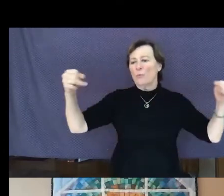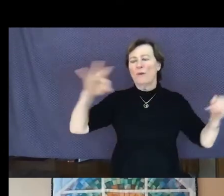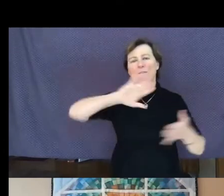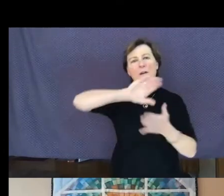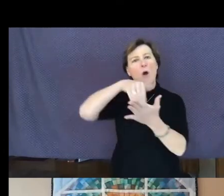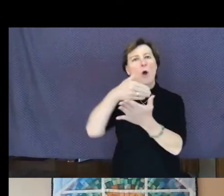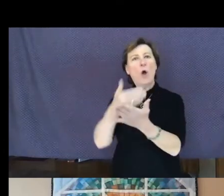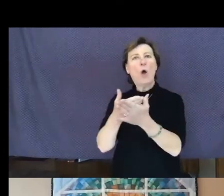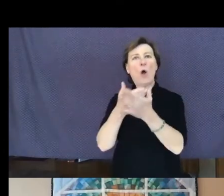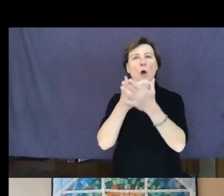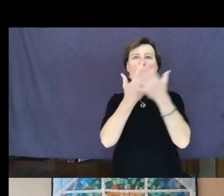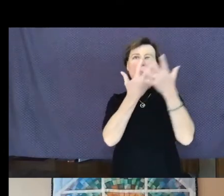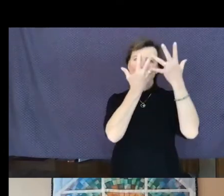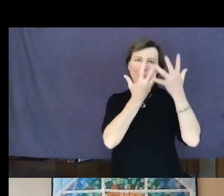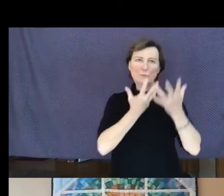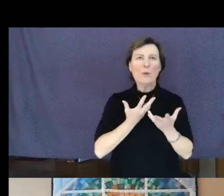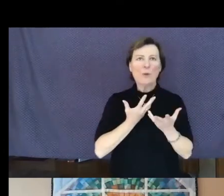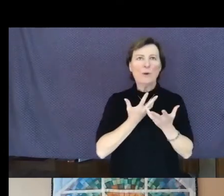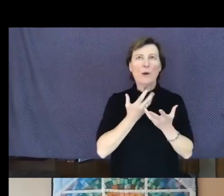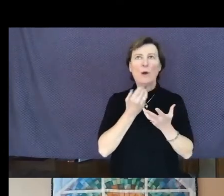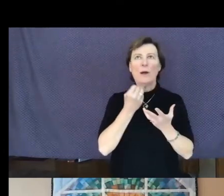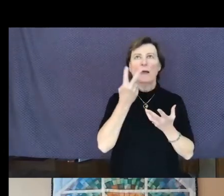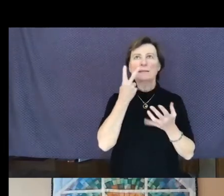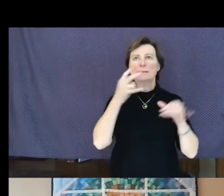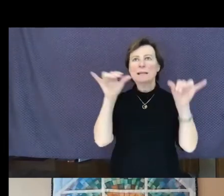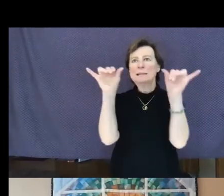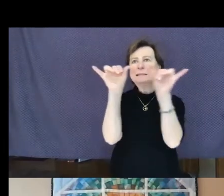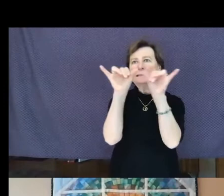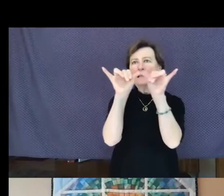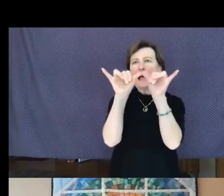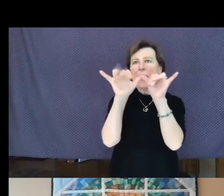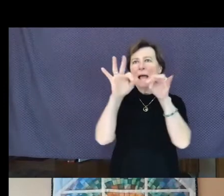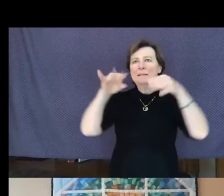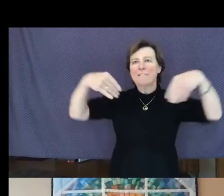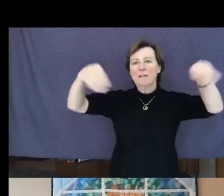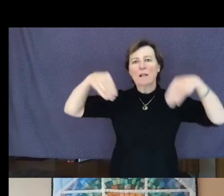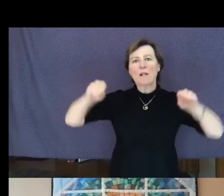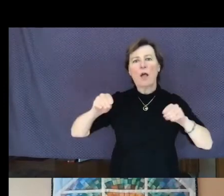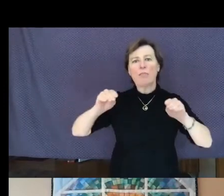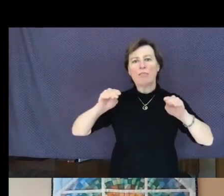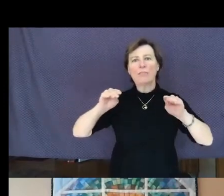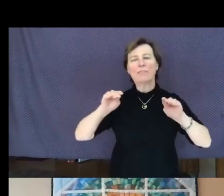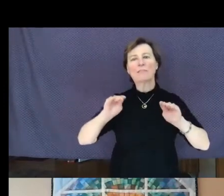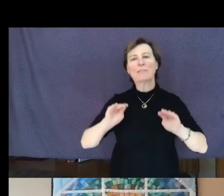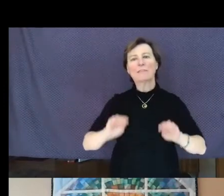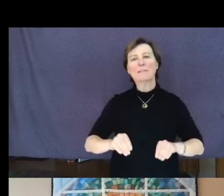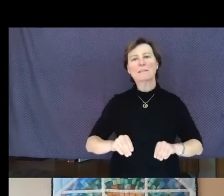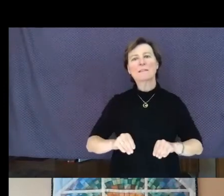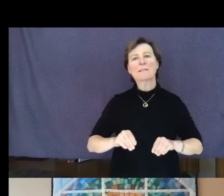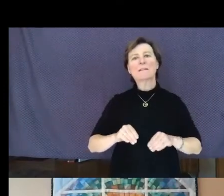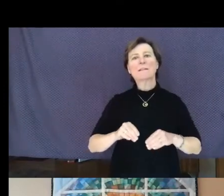the size of the cloth. Then it is only kindness